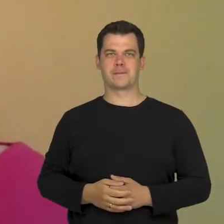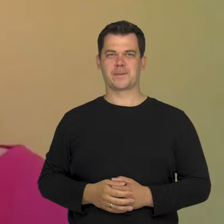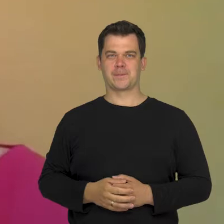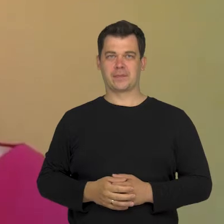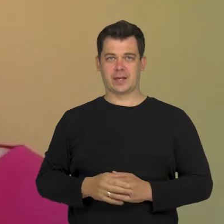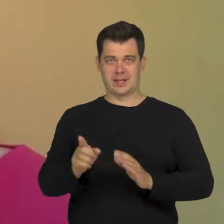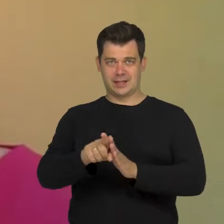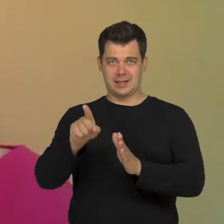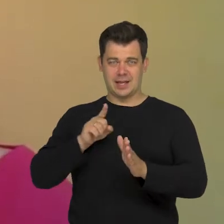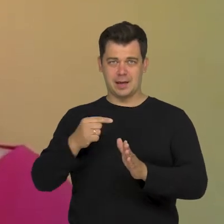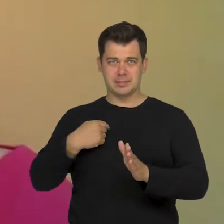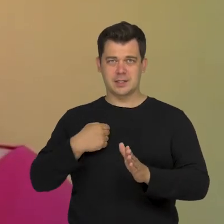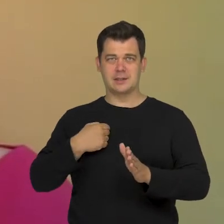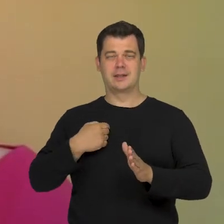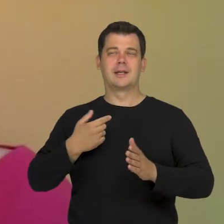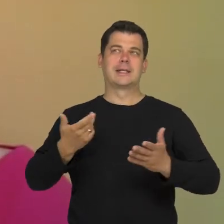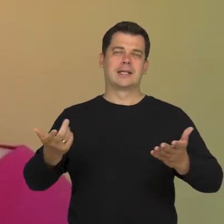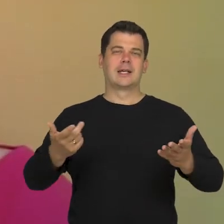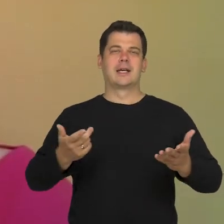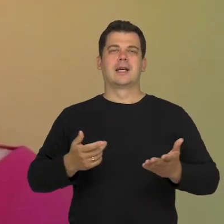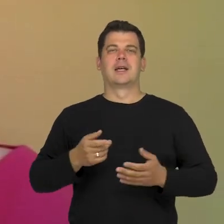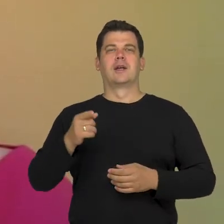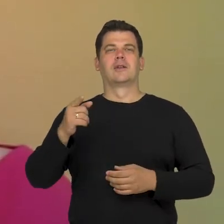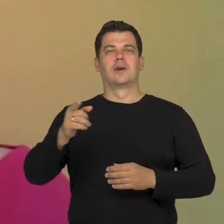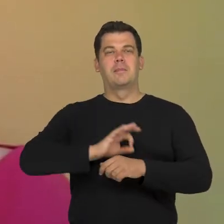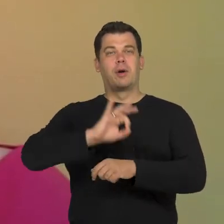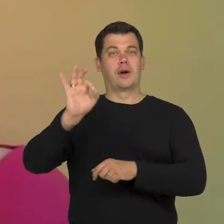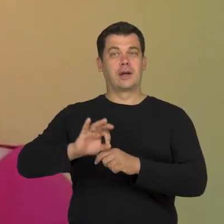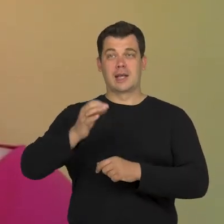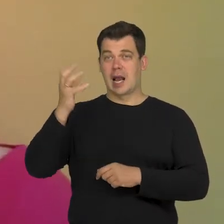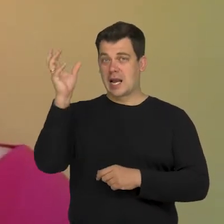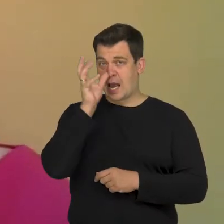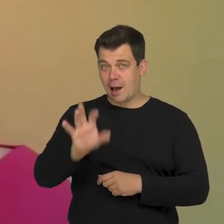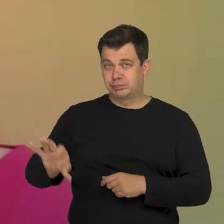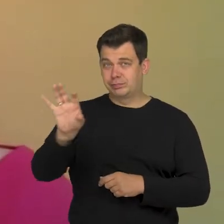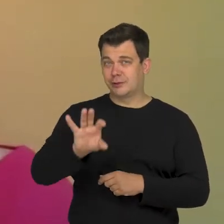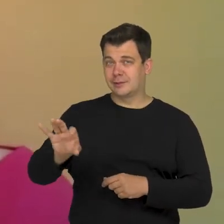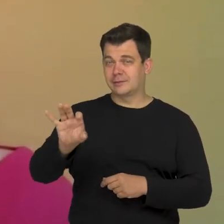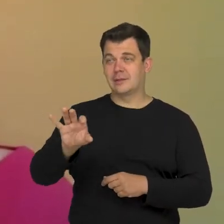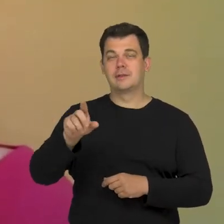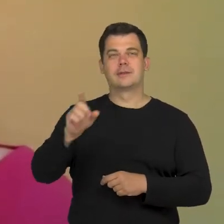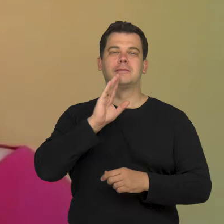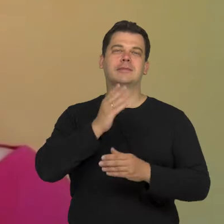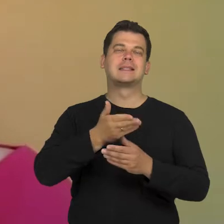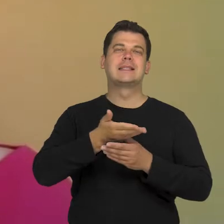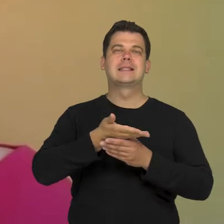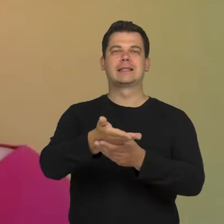To me, the "STARE!" project exists to invite people